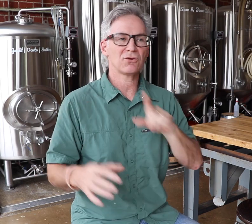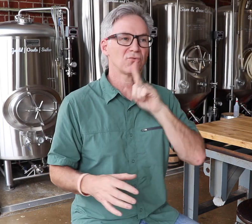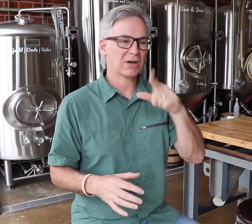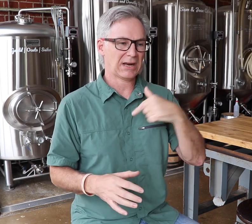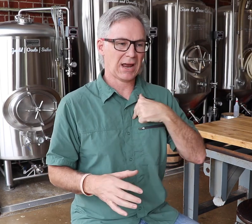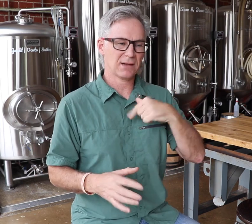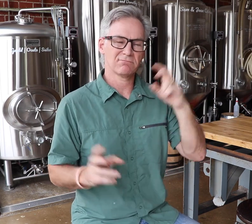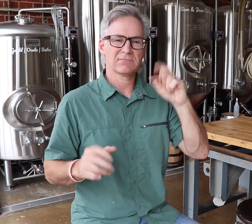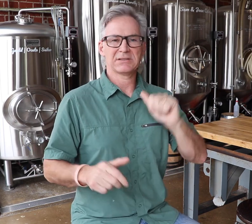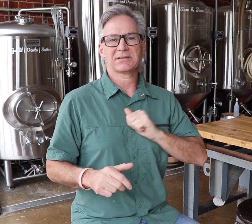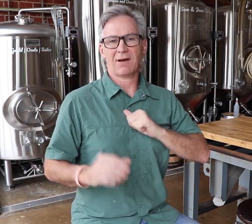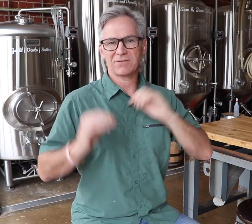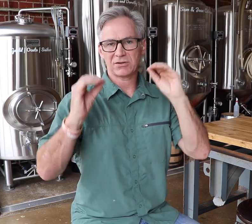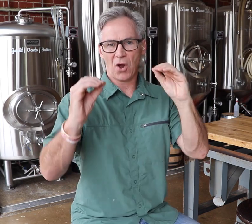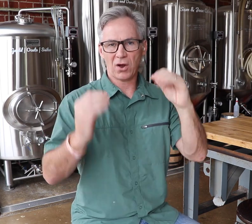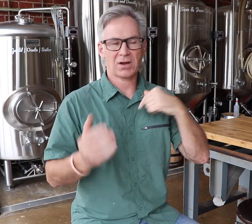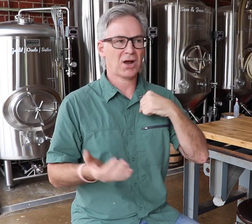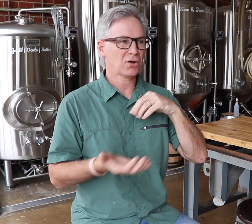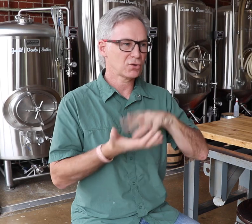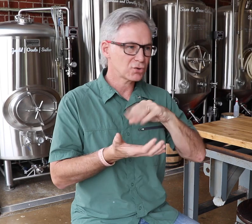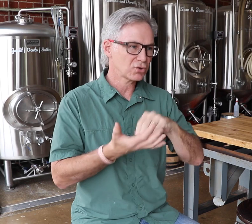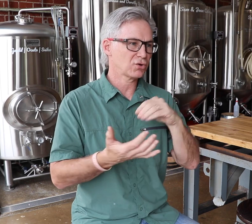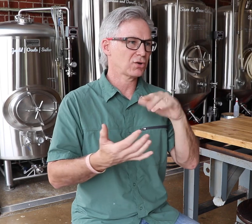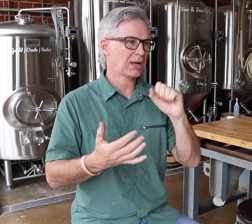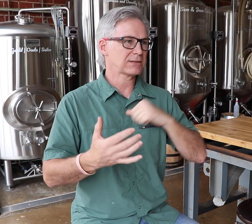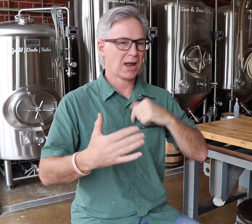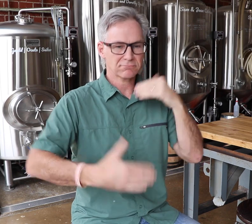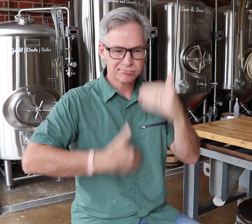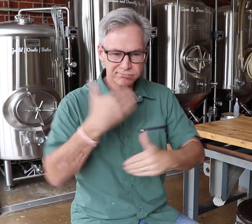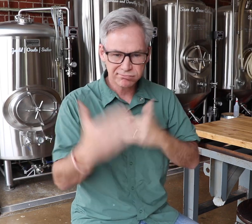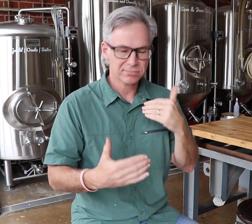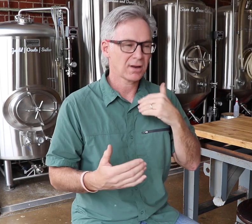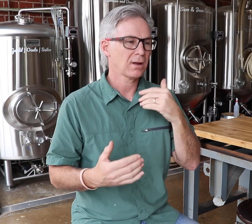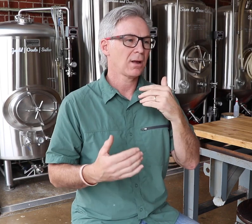I’m a self-taught brewer basically, I learn things as I go.